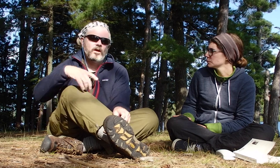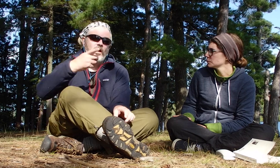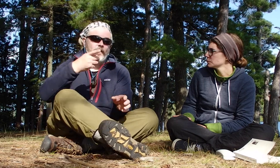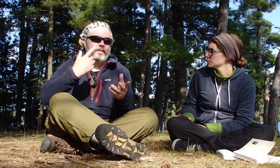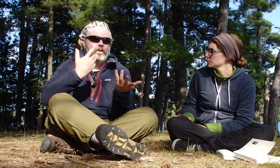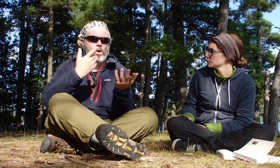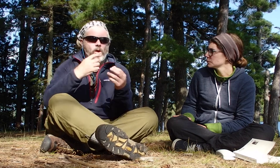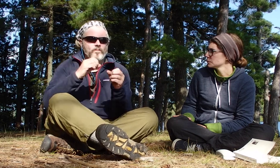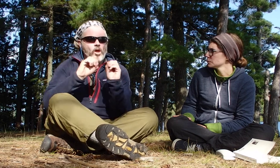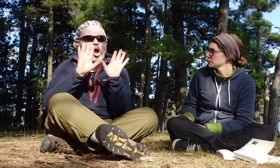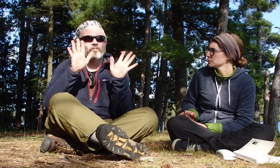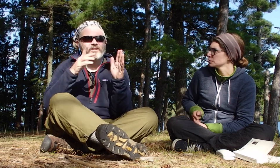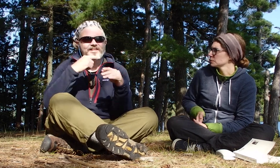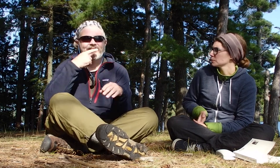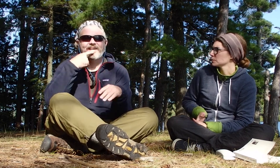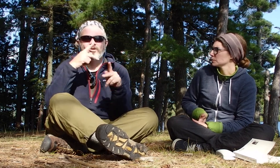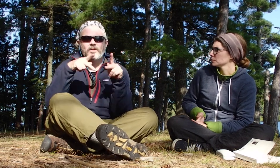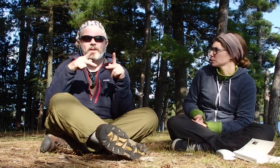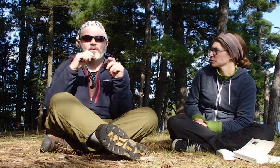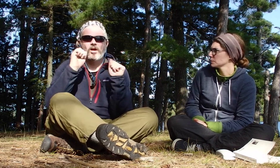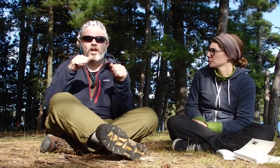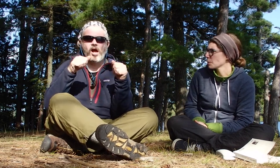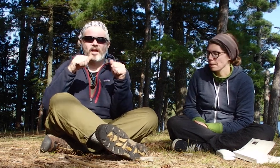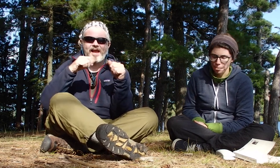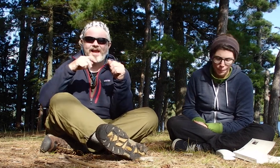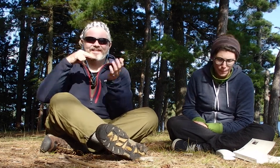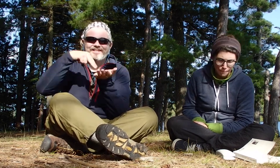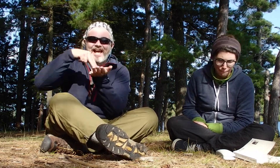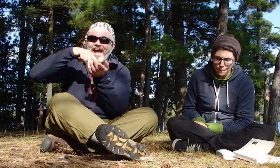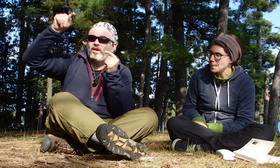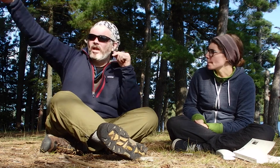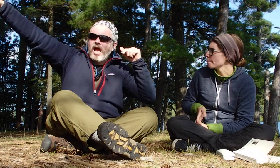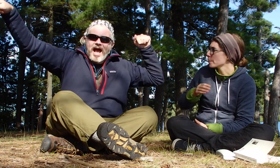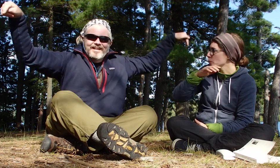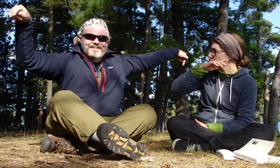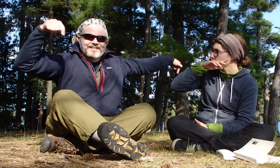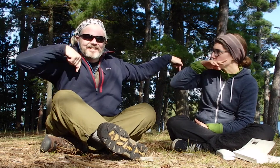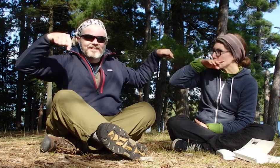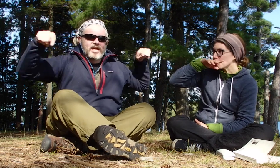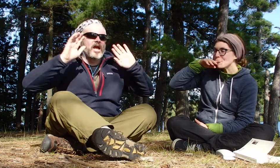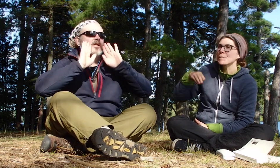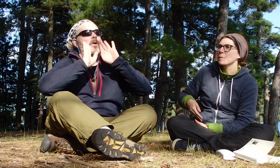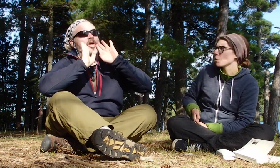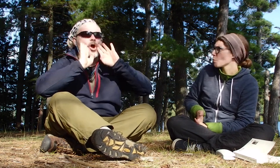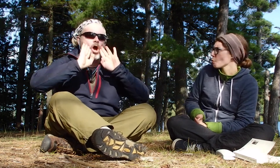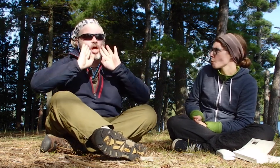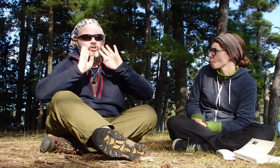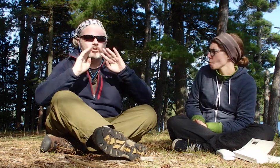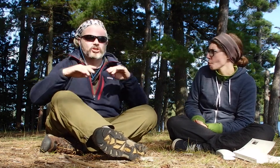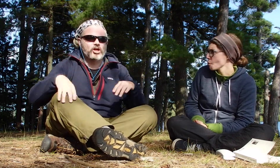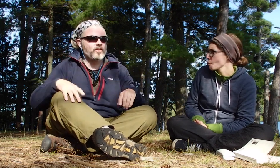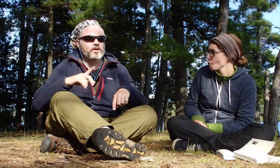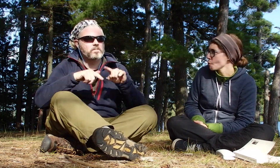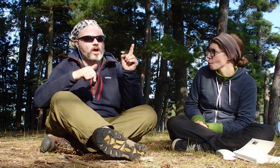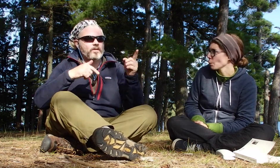Well, obviously, hearing people can stand at a distance and call out to each other,